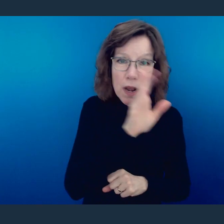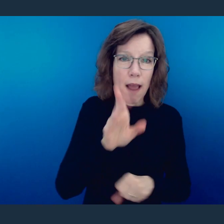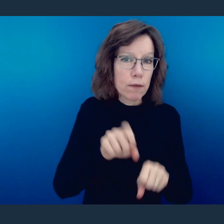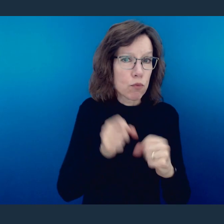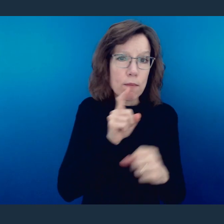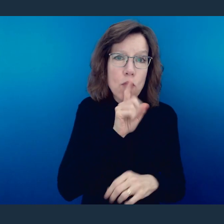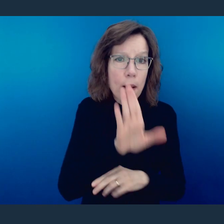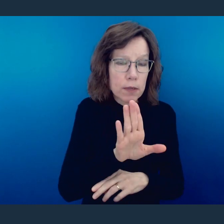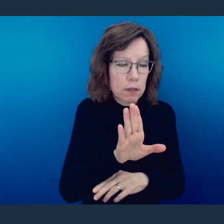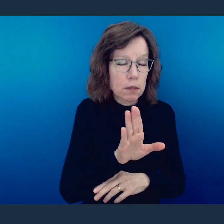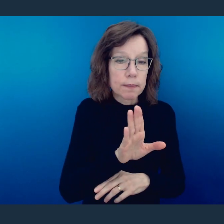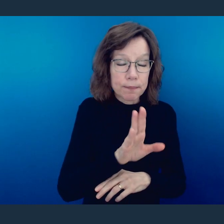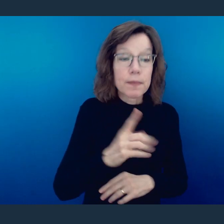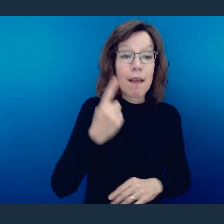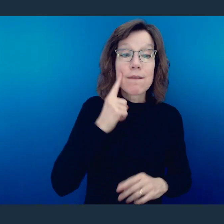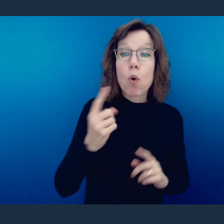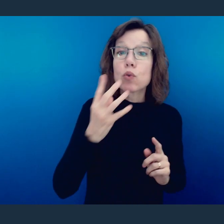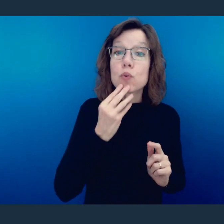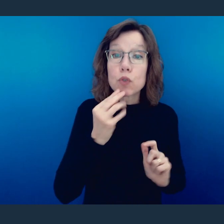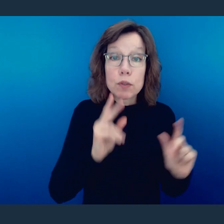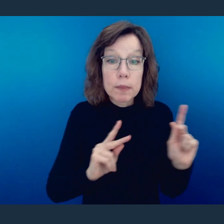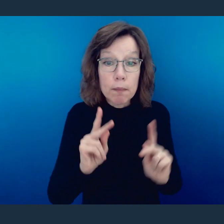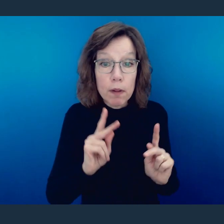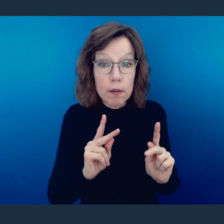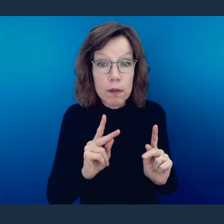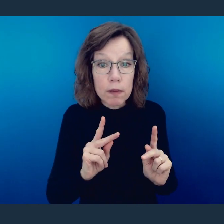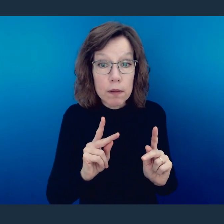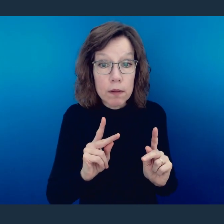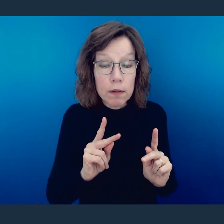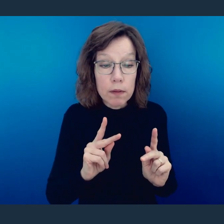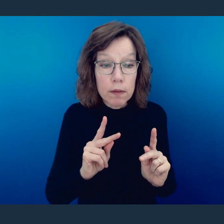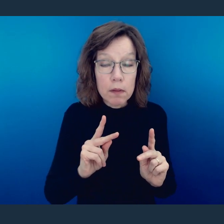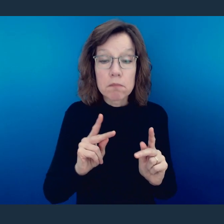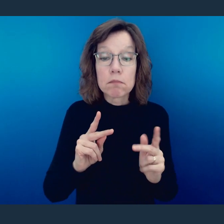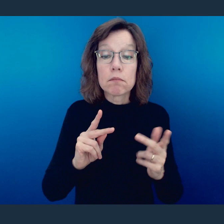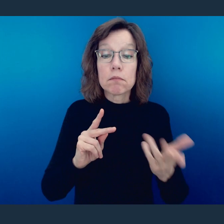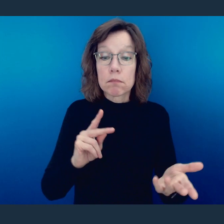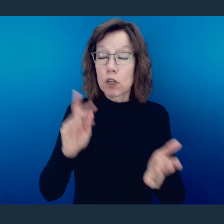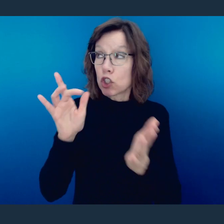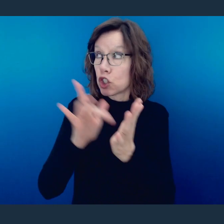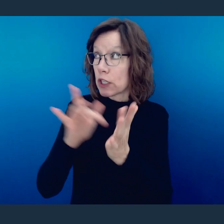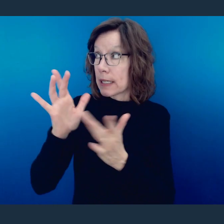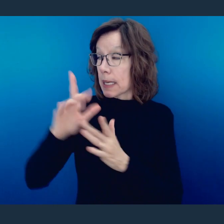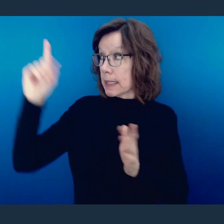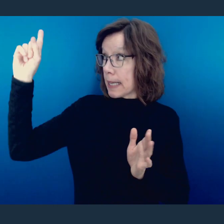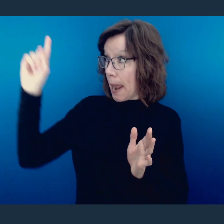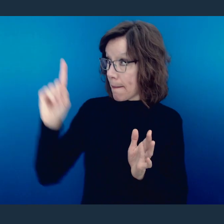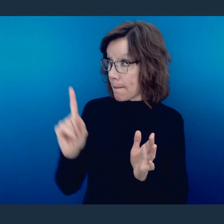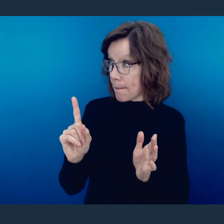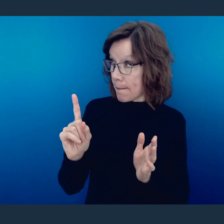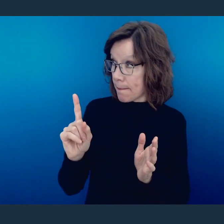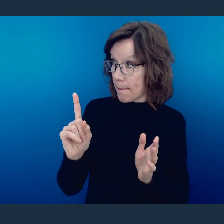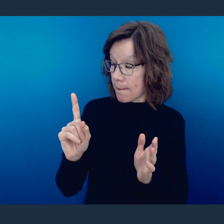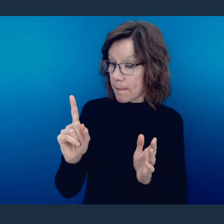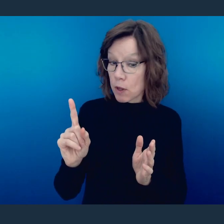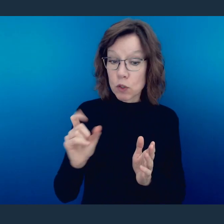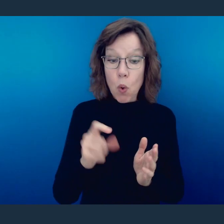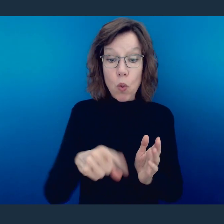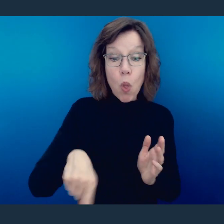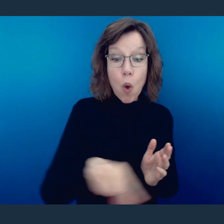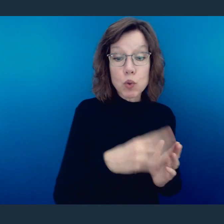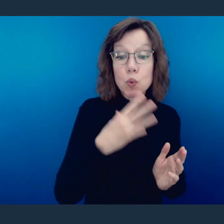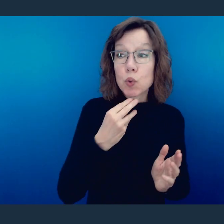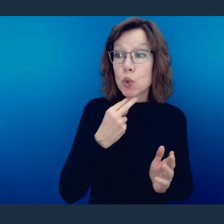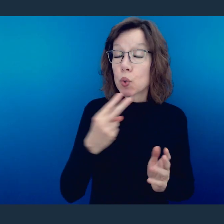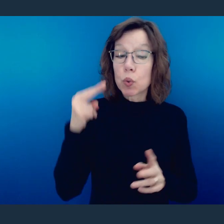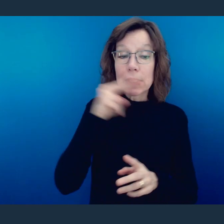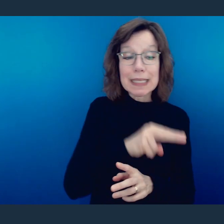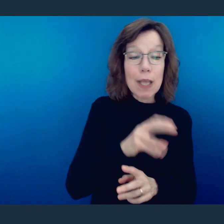the patriarchs." God, for the Jew, Jesus came so that everything that was spoken in what